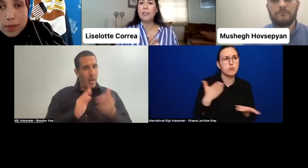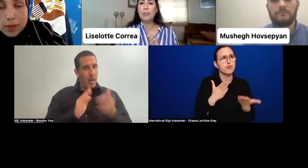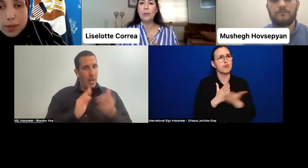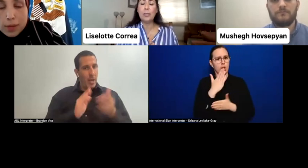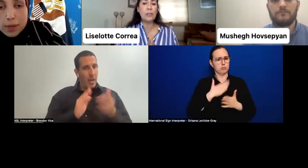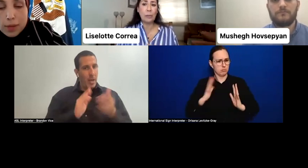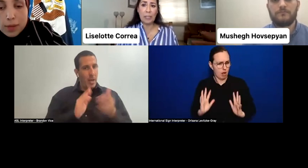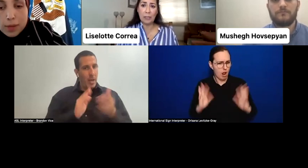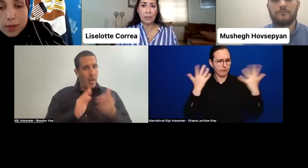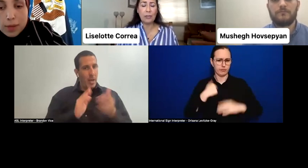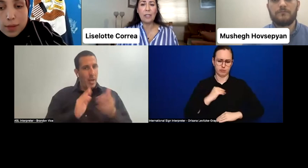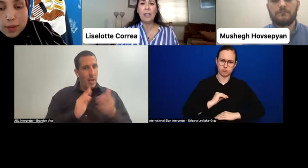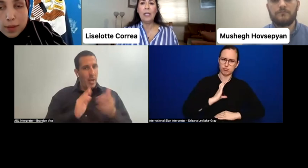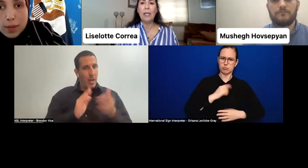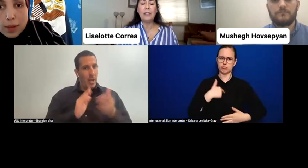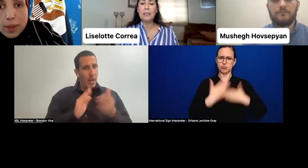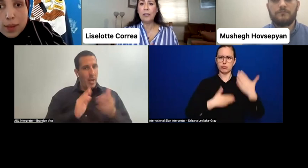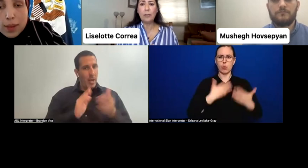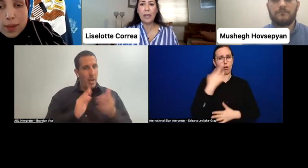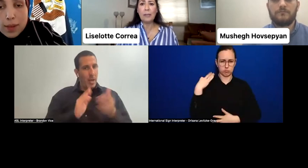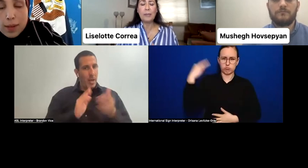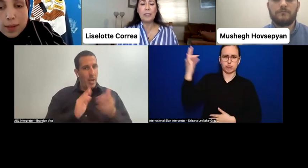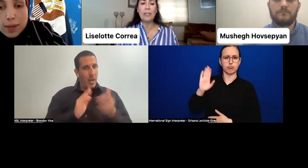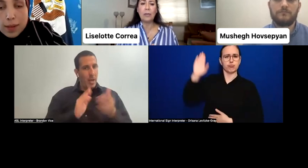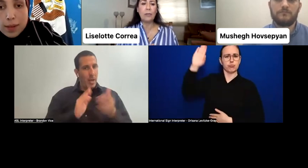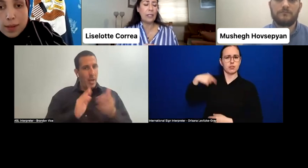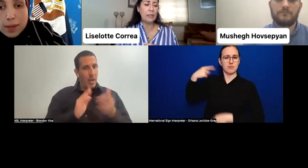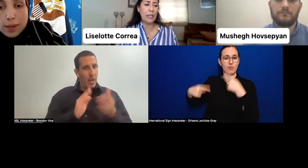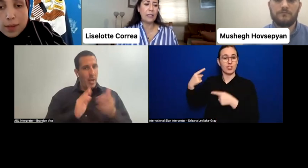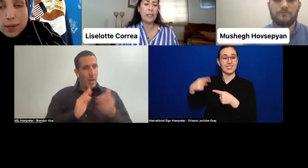to discrimination and stereotypes, as already said,